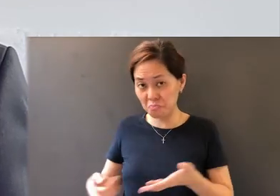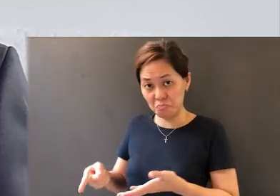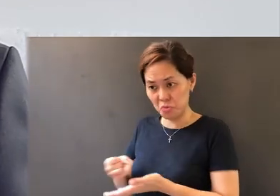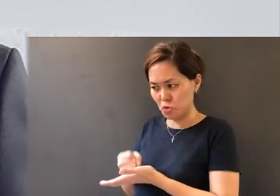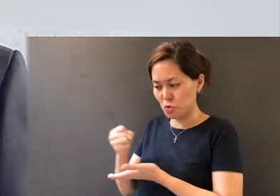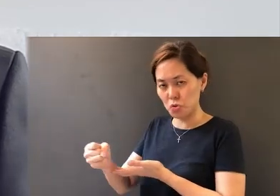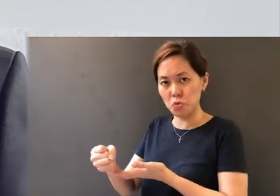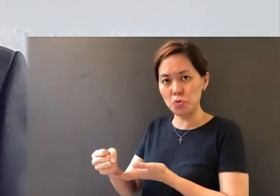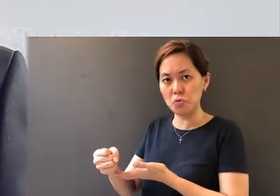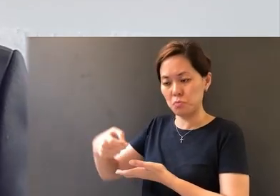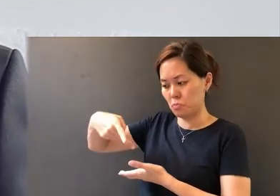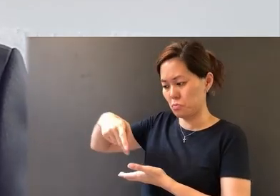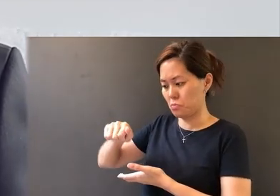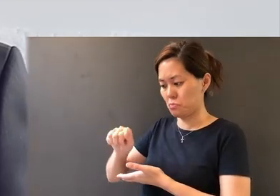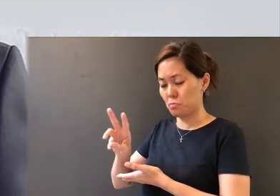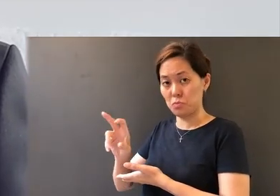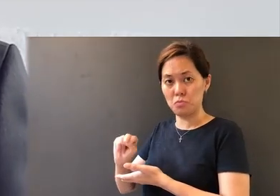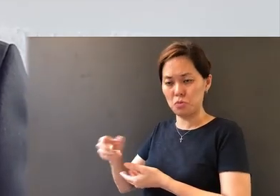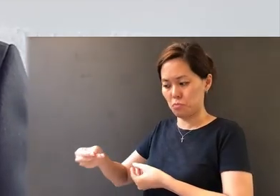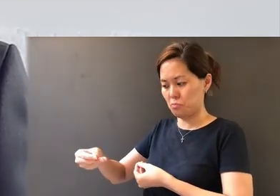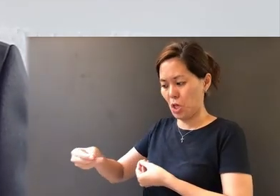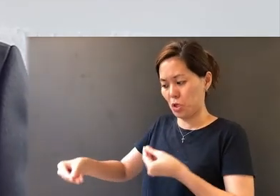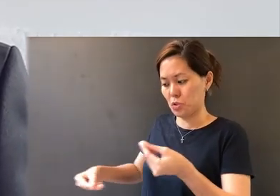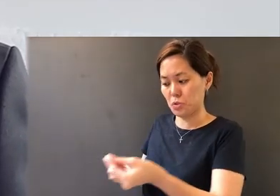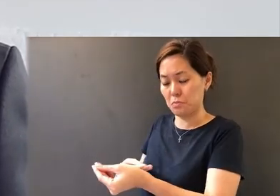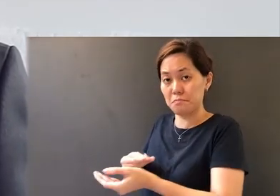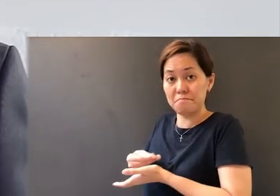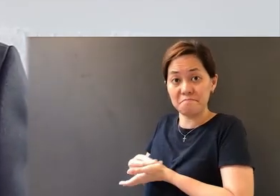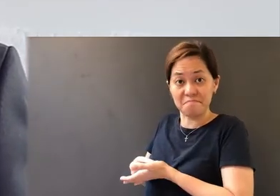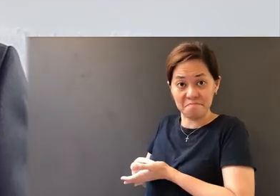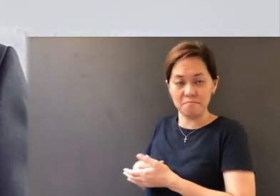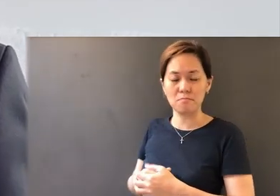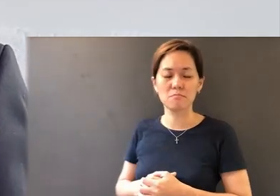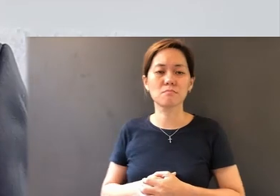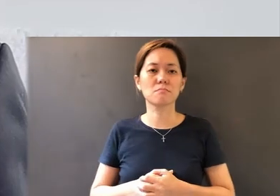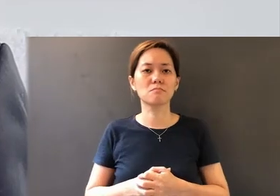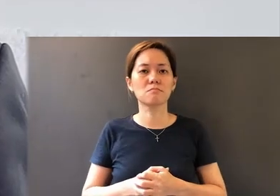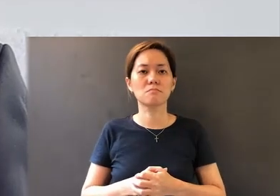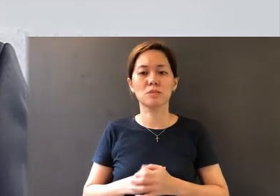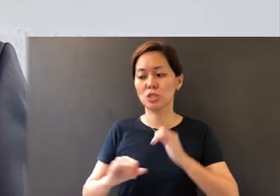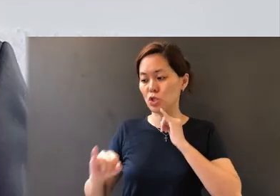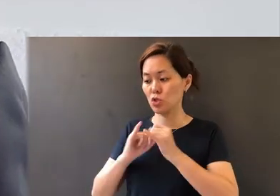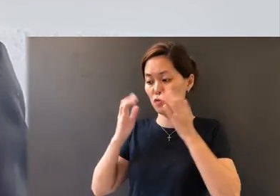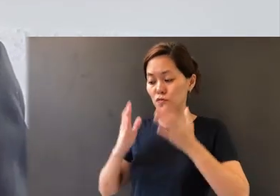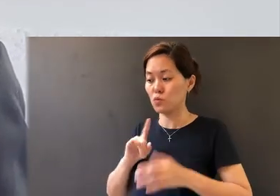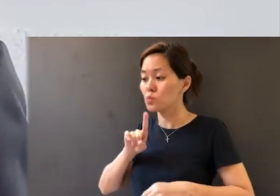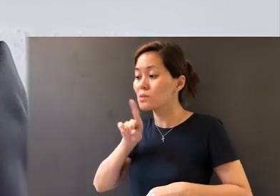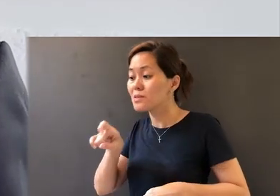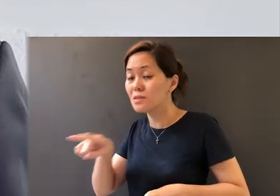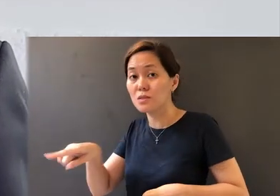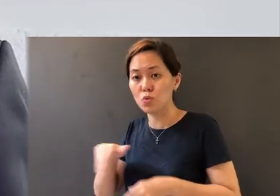to be pawned. And the interviewer asked this pawn shop owner,